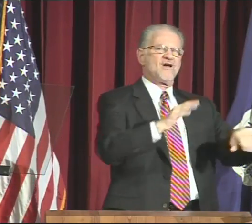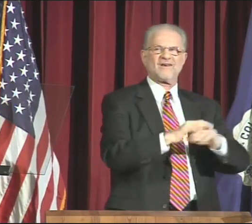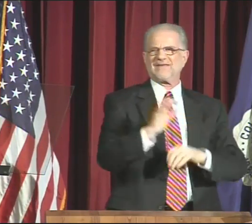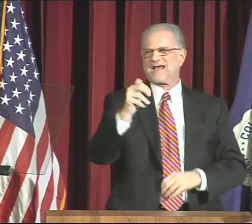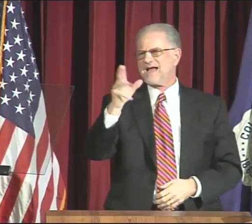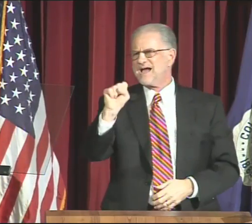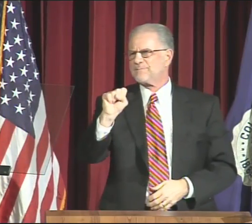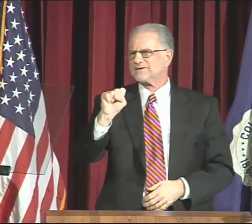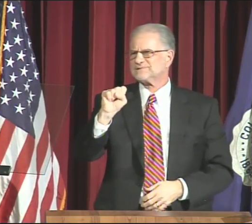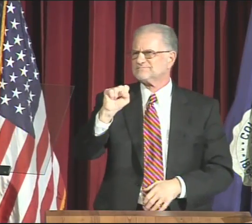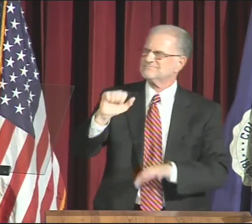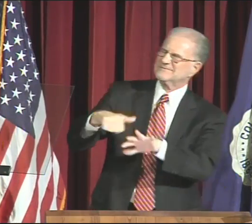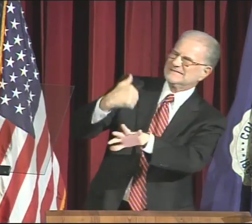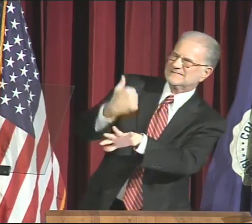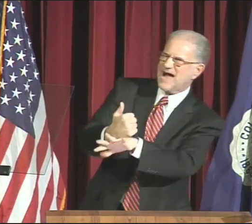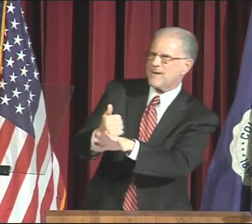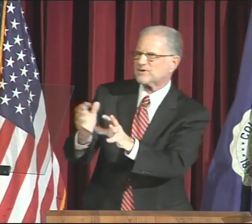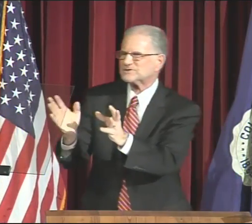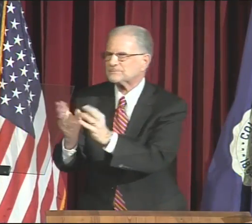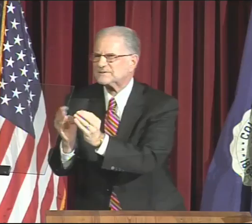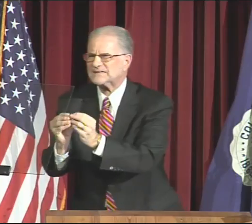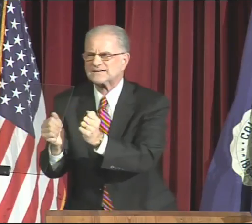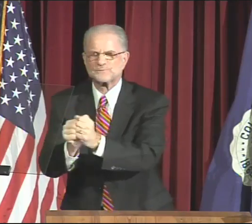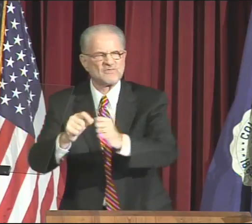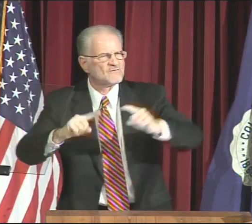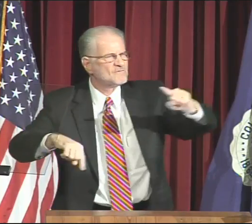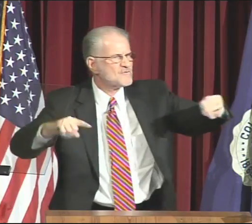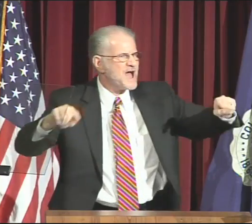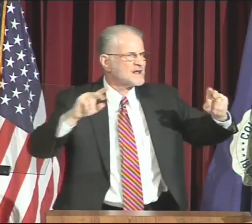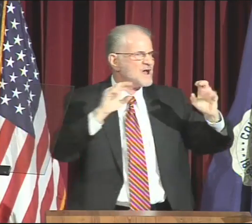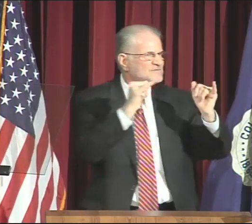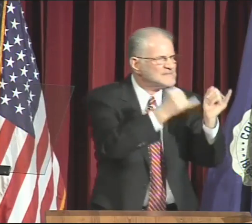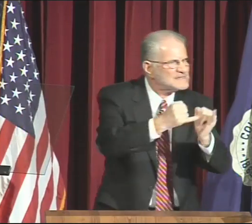ranging from simply walking the campus,